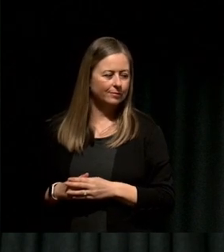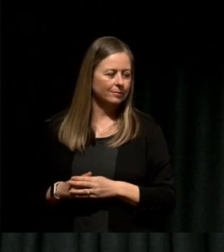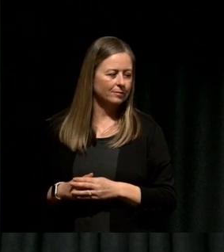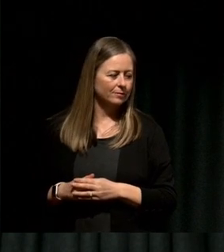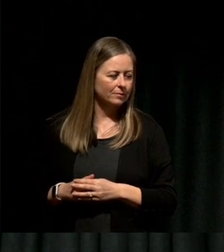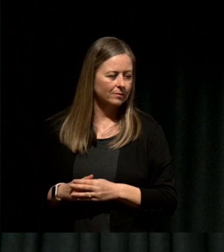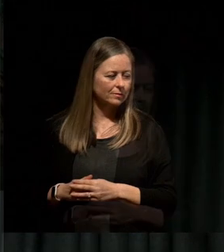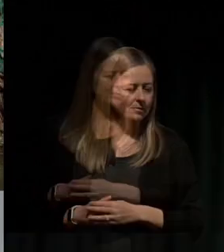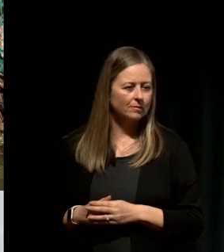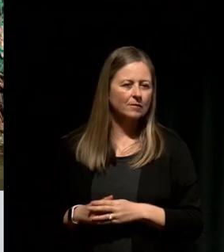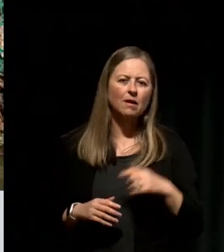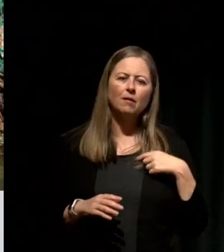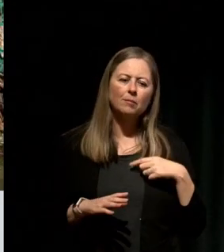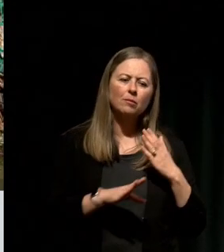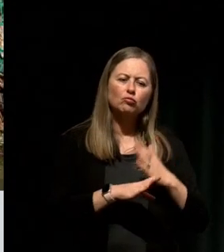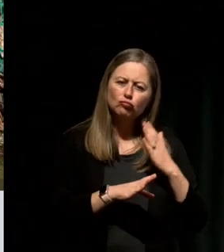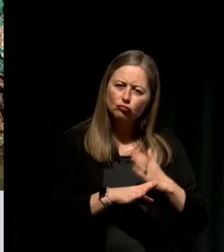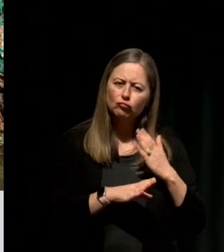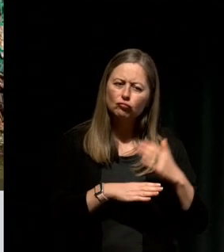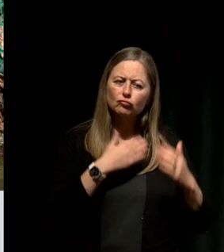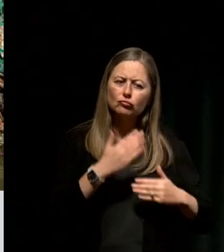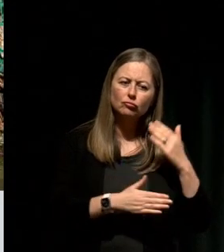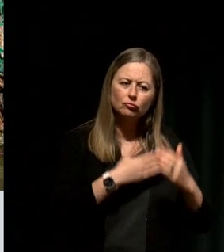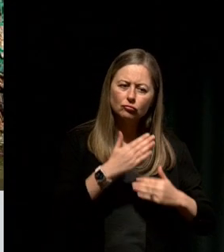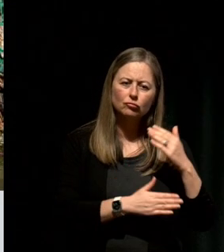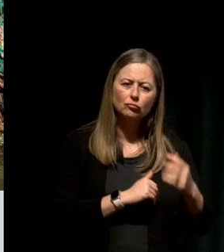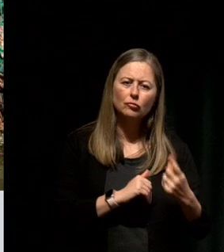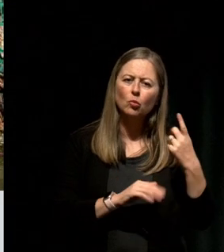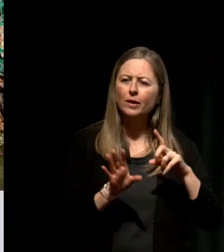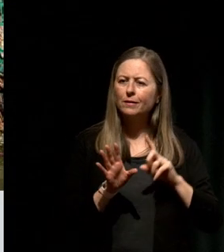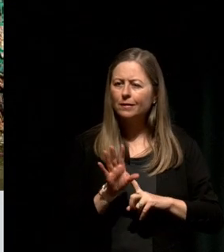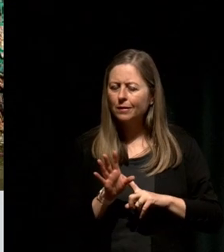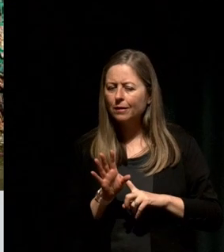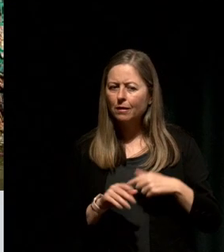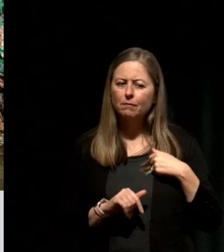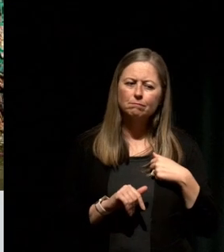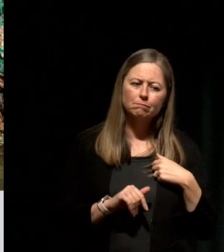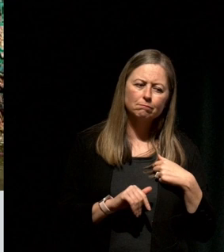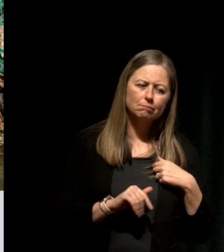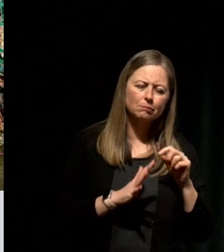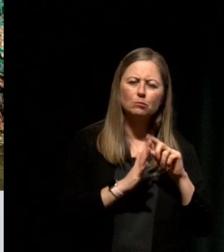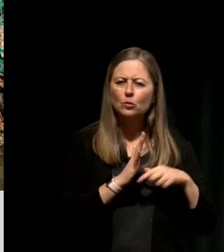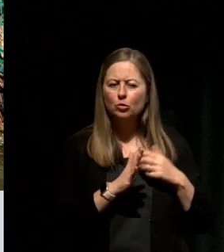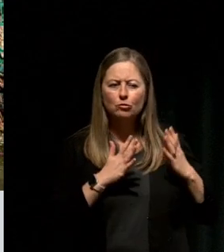So I stayed at the law firm for about another year and I started to work on side projects in human rights using the skills that I'd got.